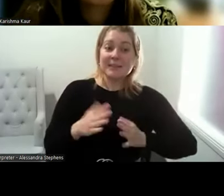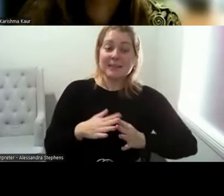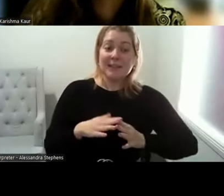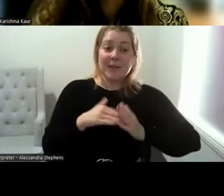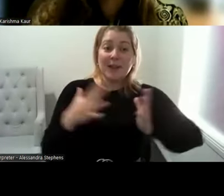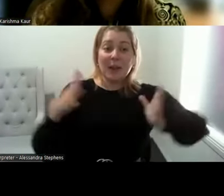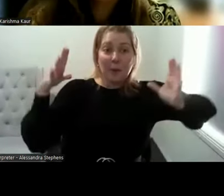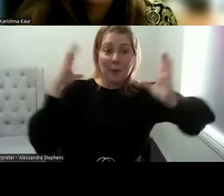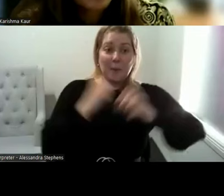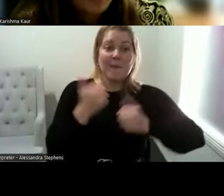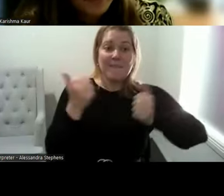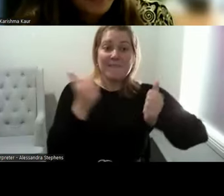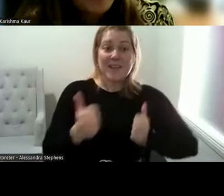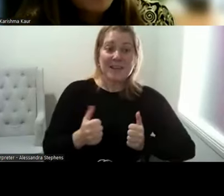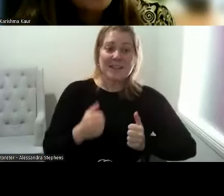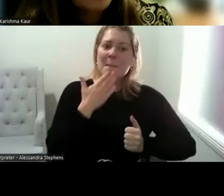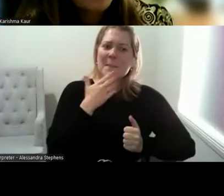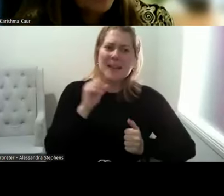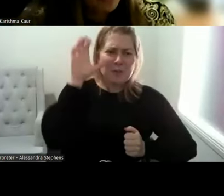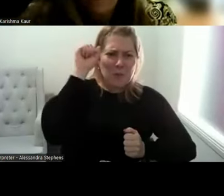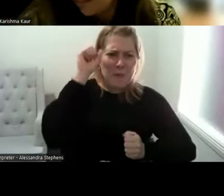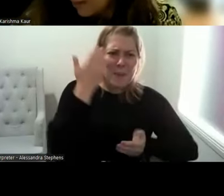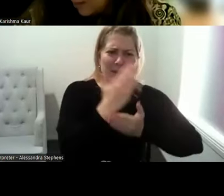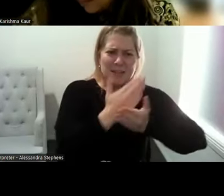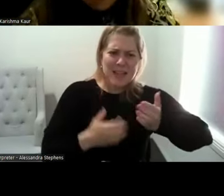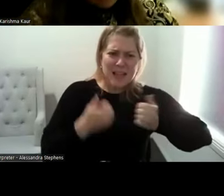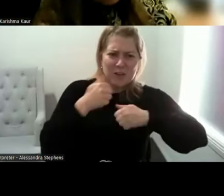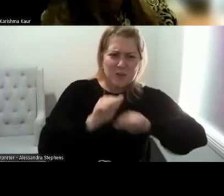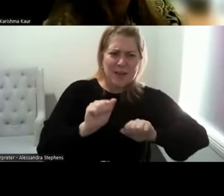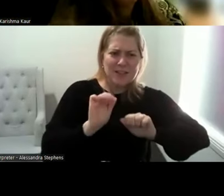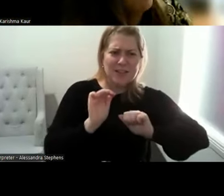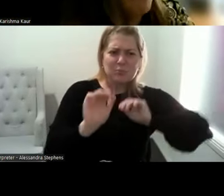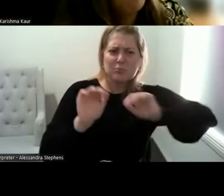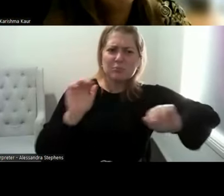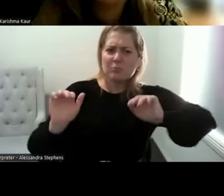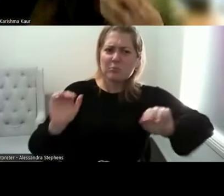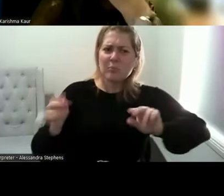remember to share the strategy and reach out if you’d like to continue the conversation with